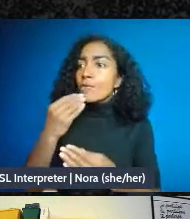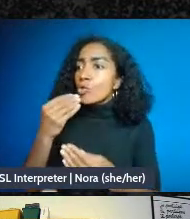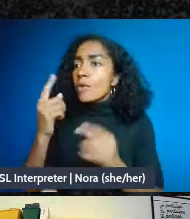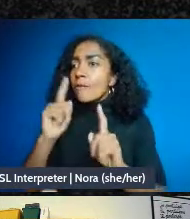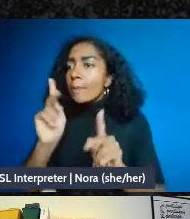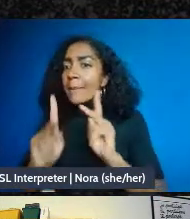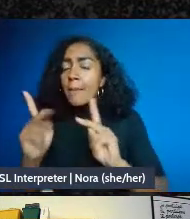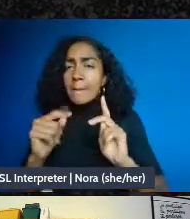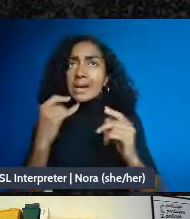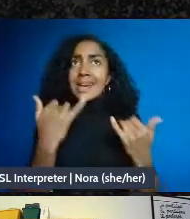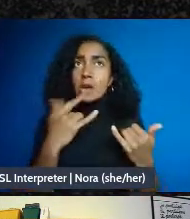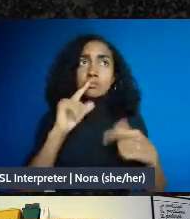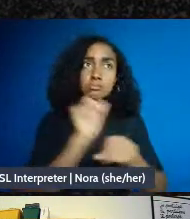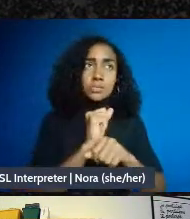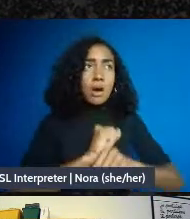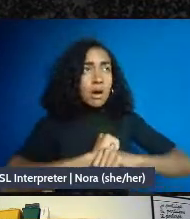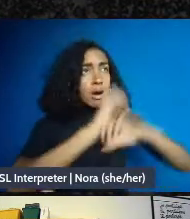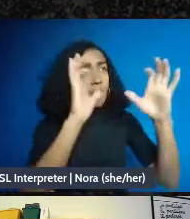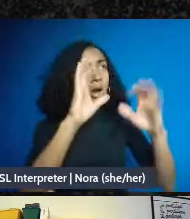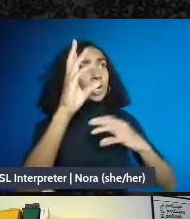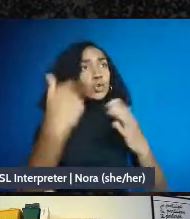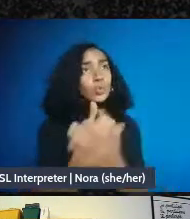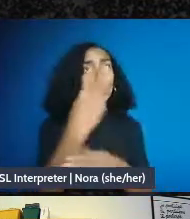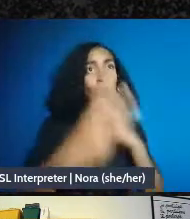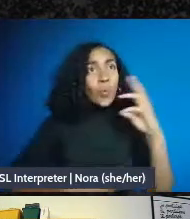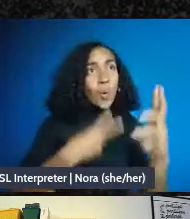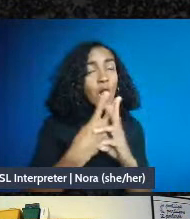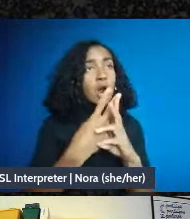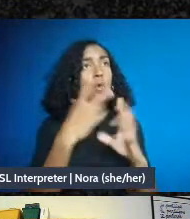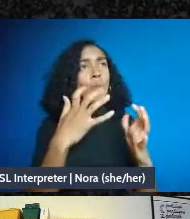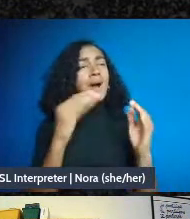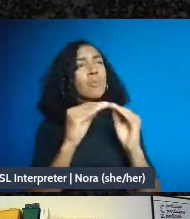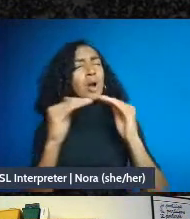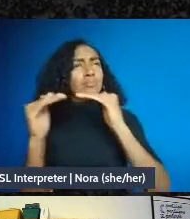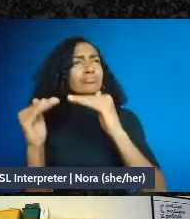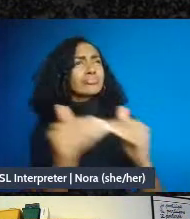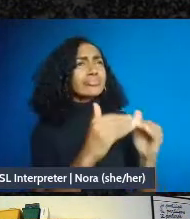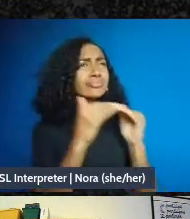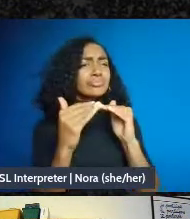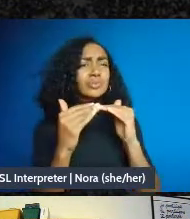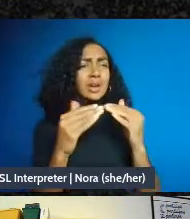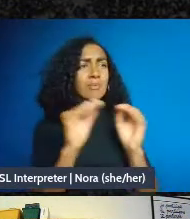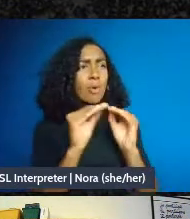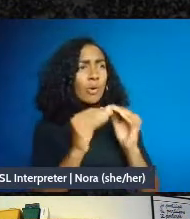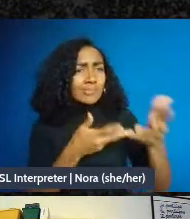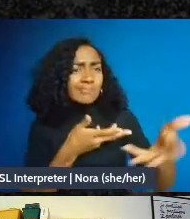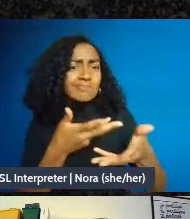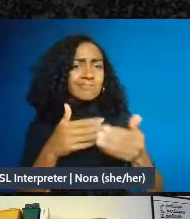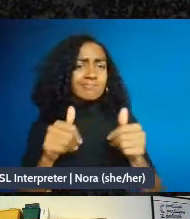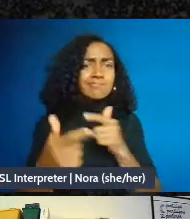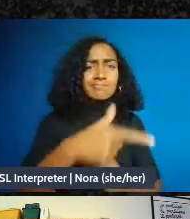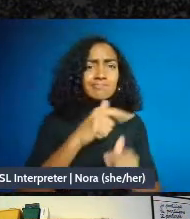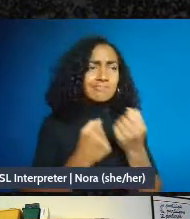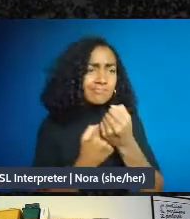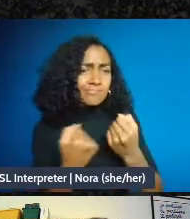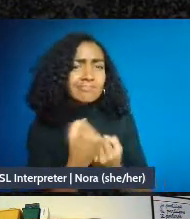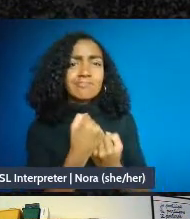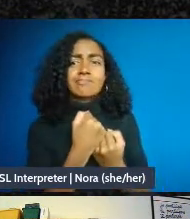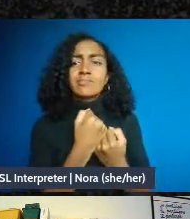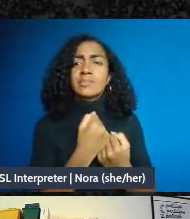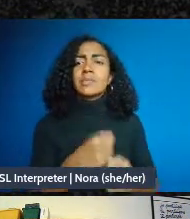autonomy, and horizontalism, and prefigurative politics. As John Holloway once wrote,